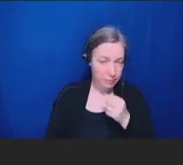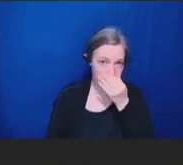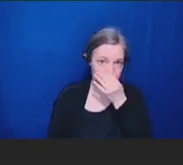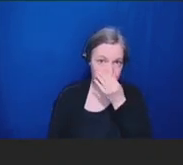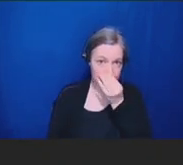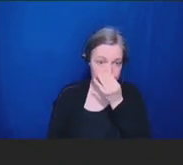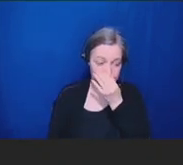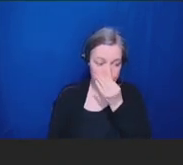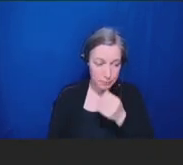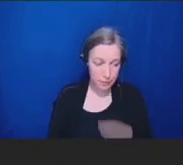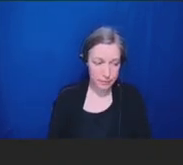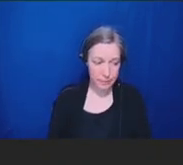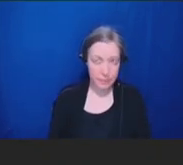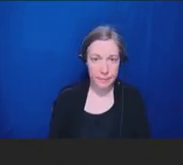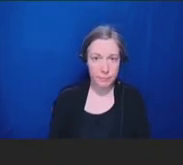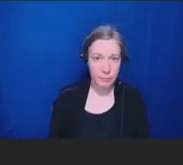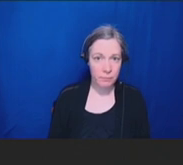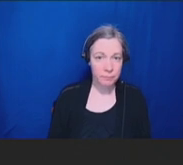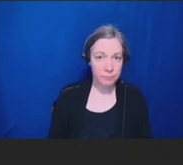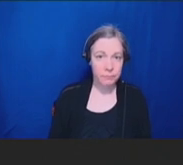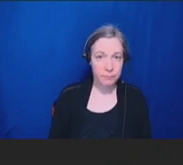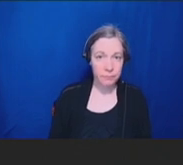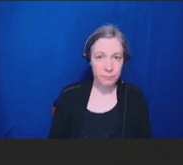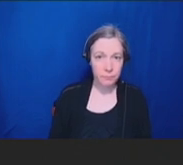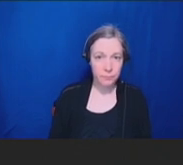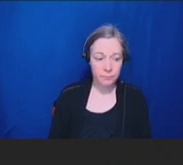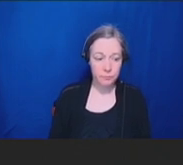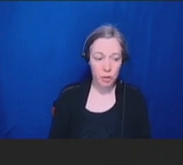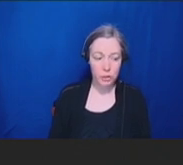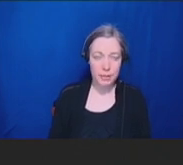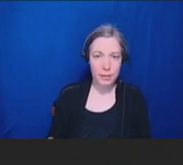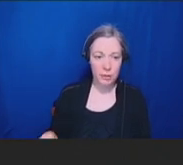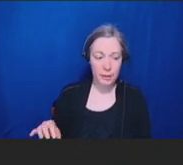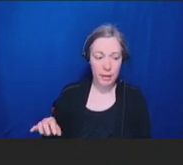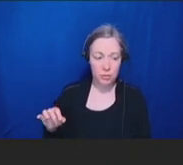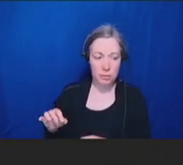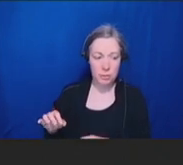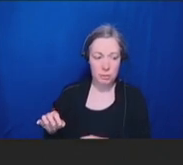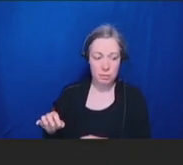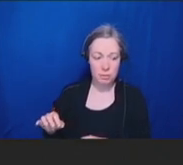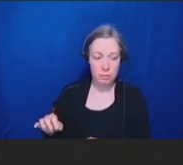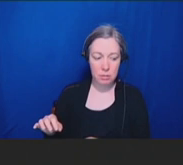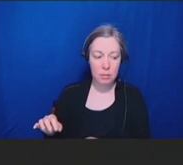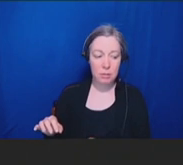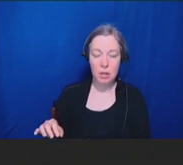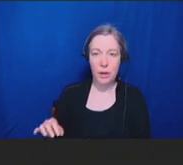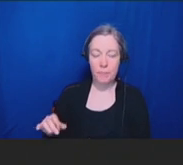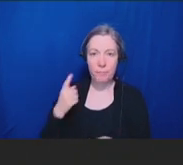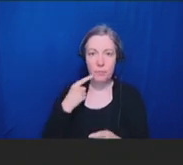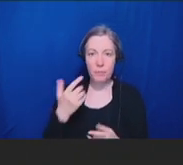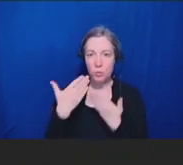Robert Hopkins, Jr.: All right. Well, thank you, Dr. Hause, for your presentation. At